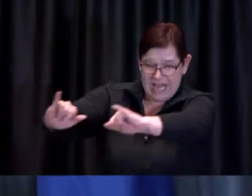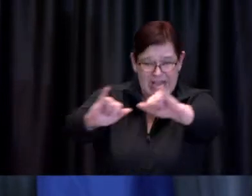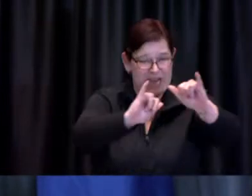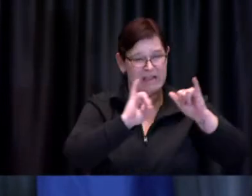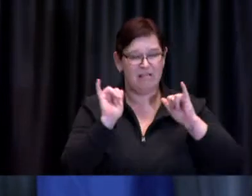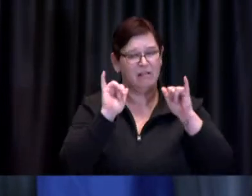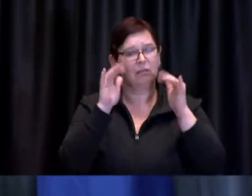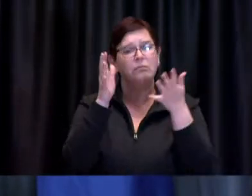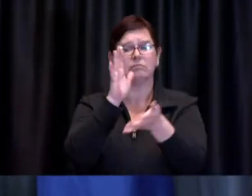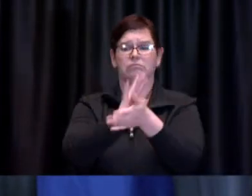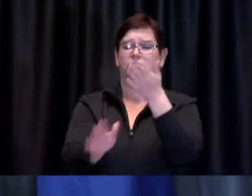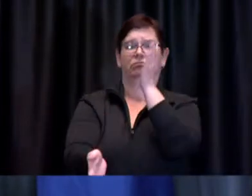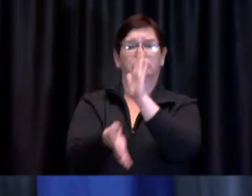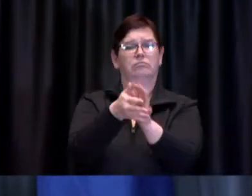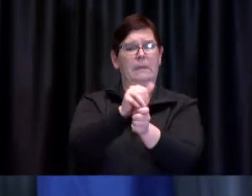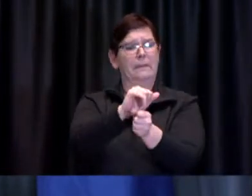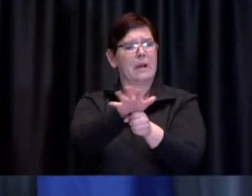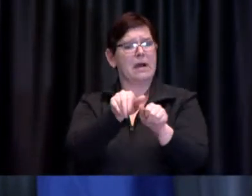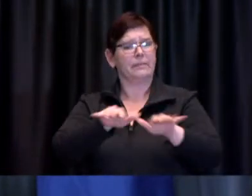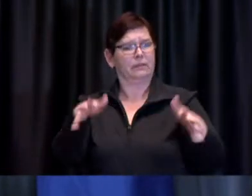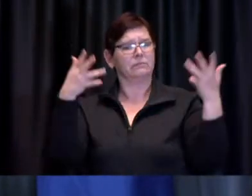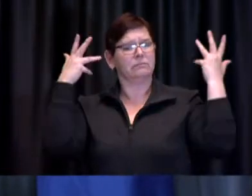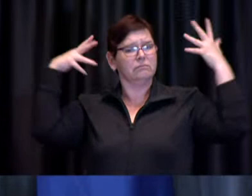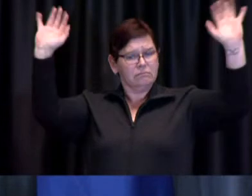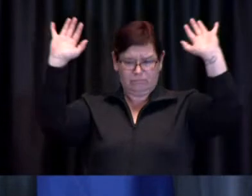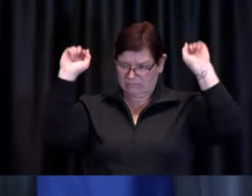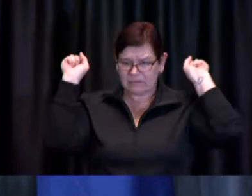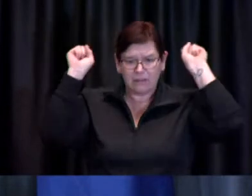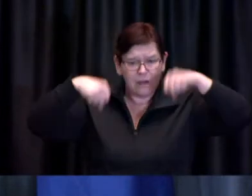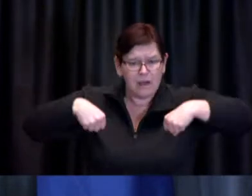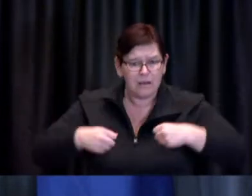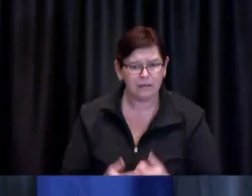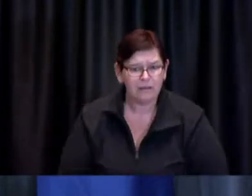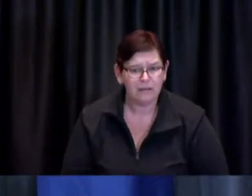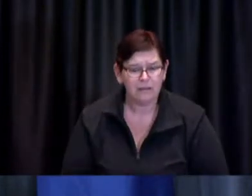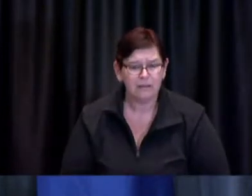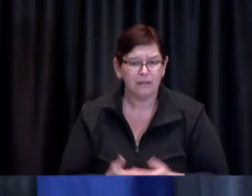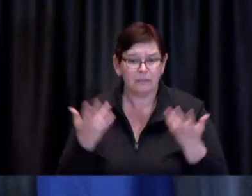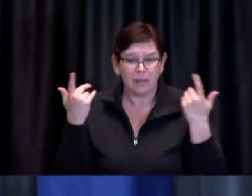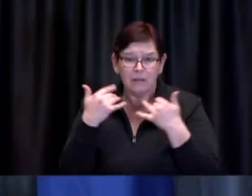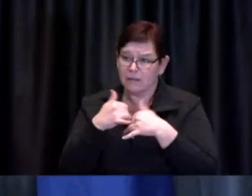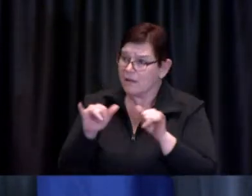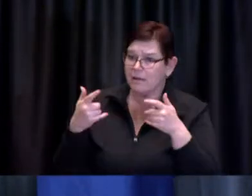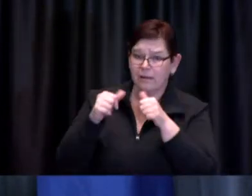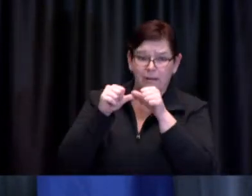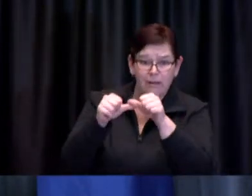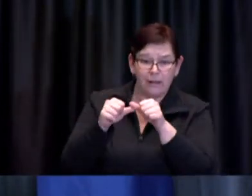COVID-19 has produced one challenge after another but we live in a time